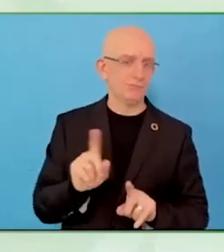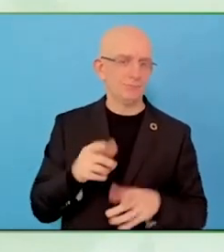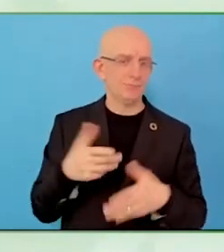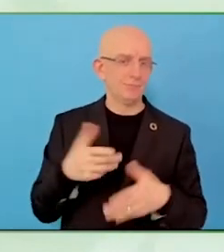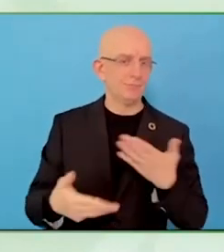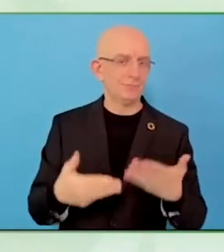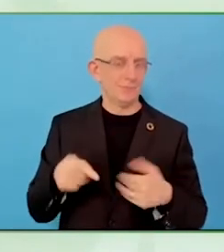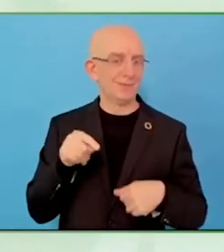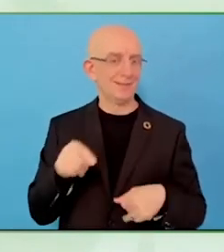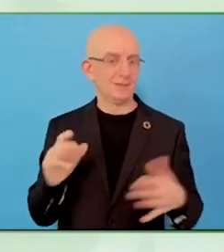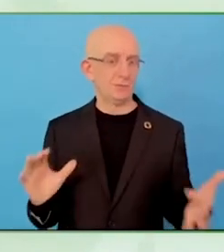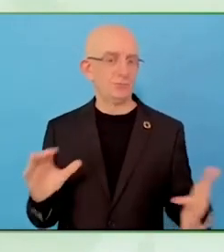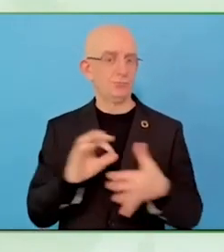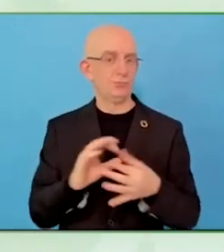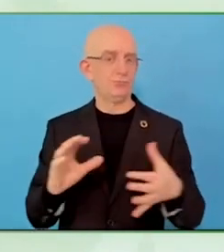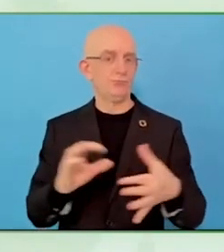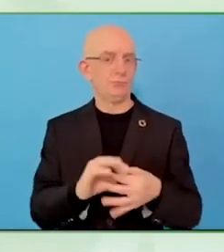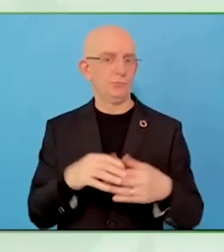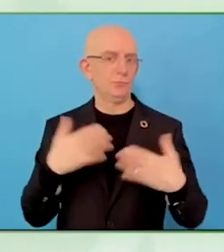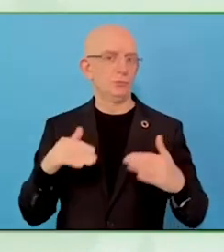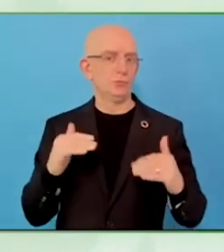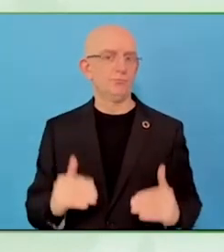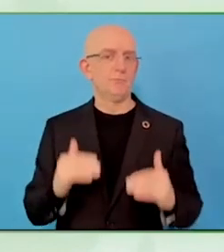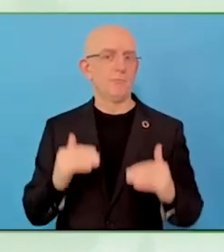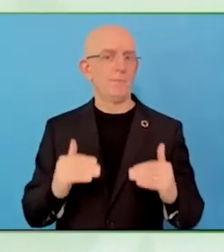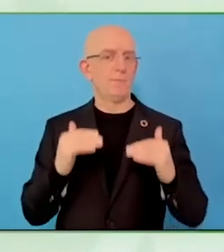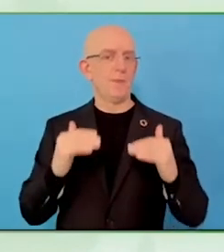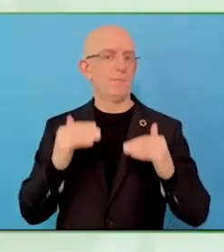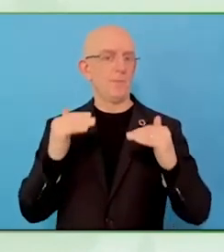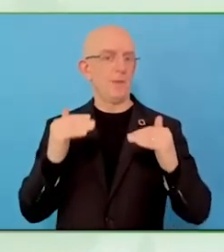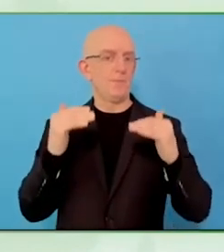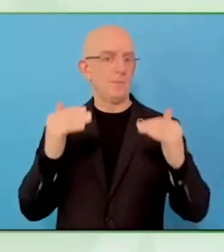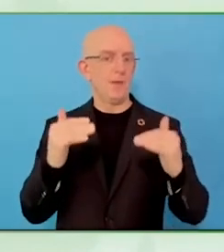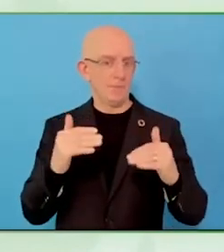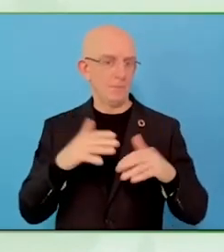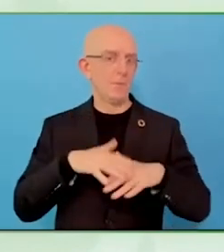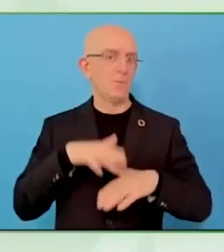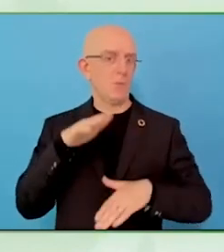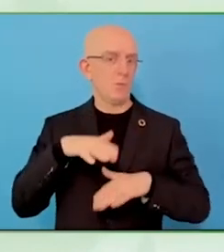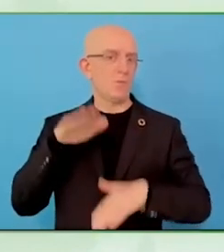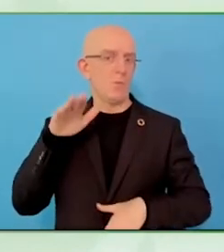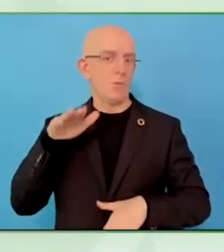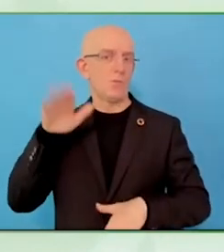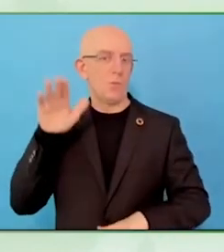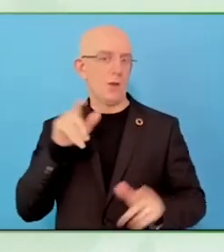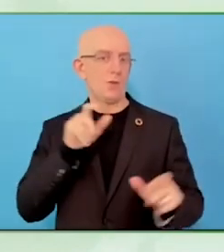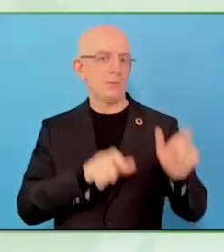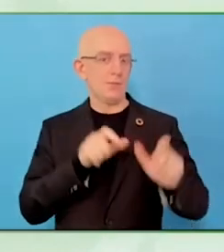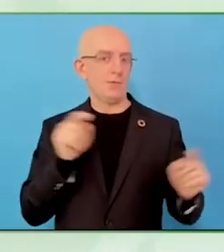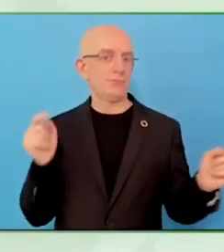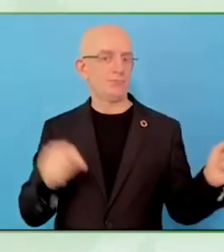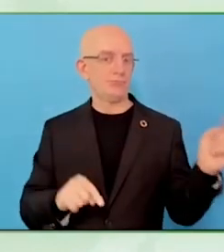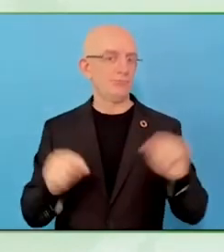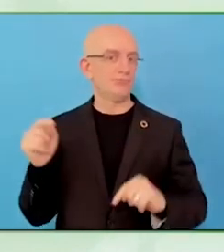intellectual disabilities mainly, and hopefully we can work in a different Palestinian cities.